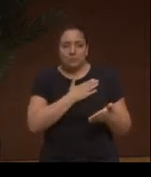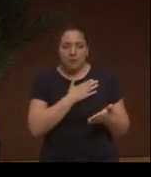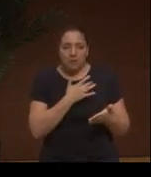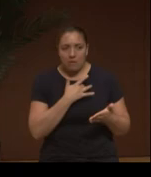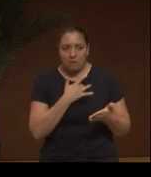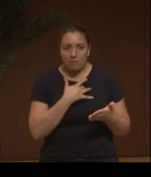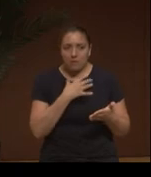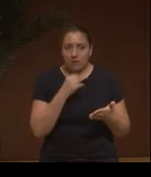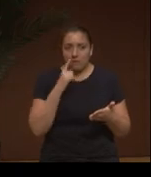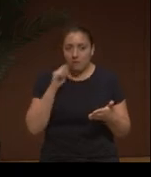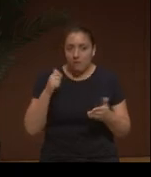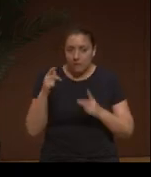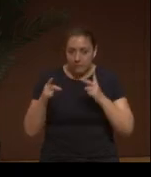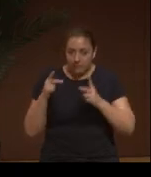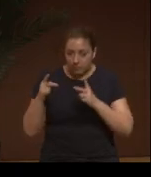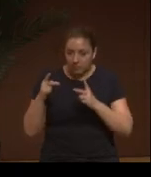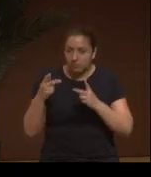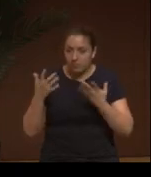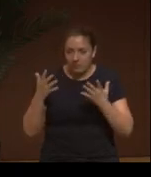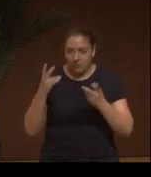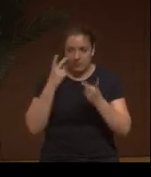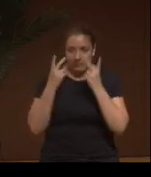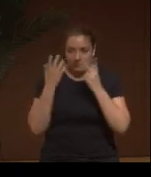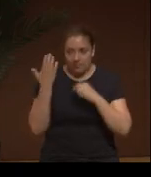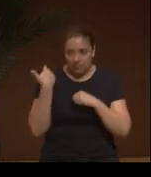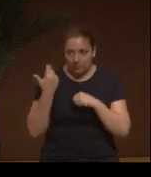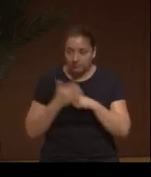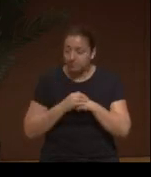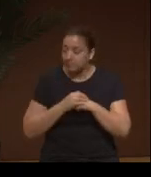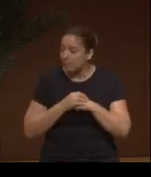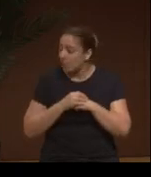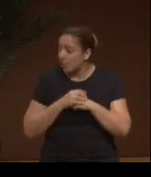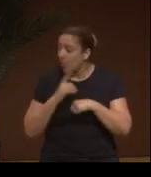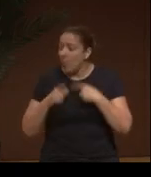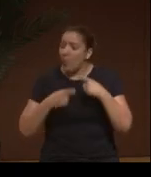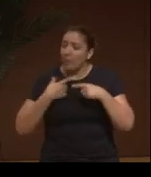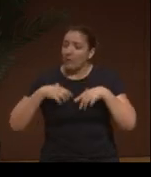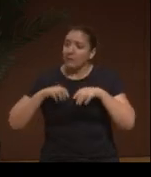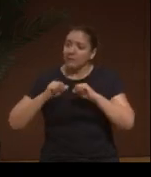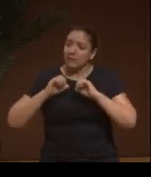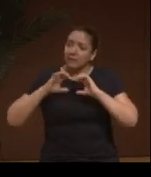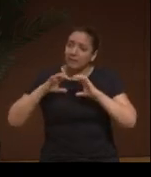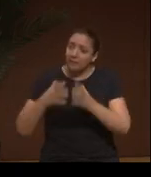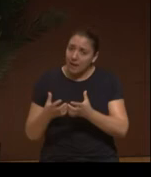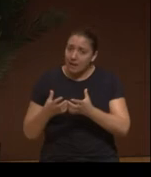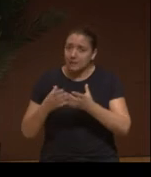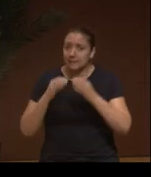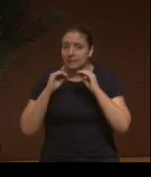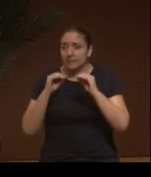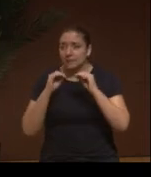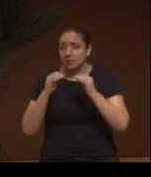I'd like to use these words of Grandmother Espi for something that's very close to me,